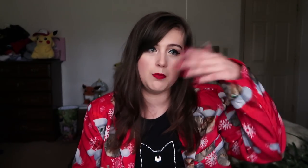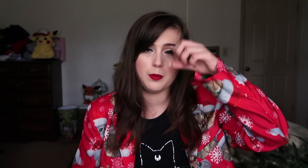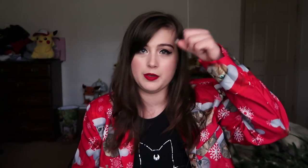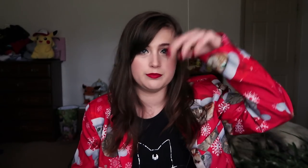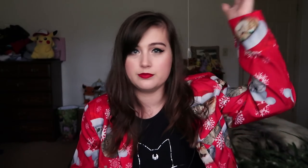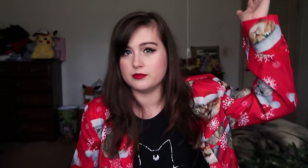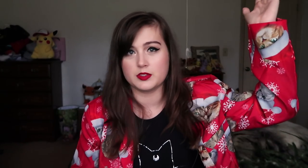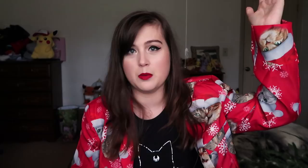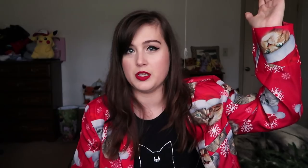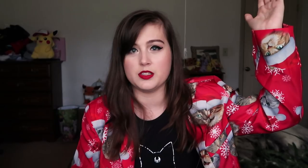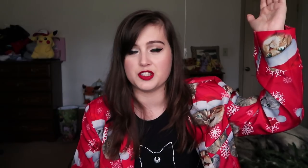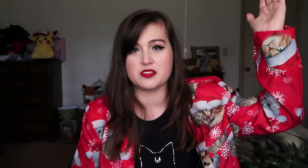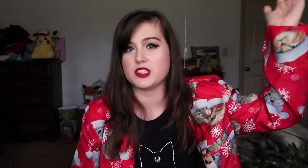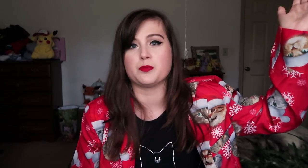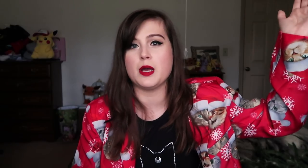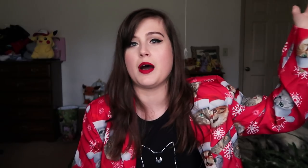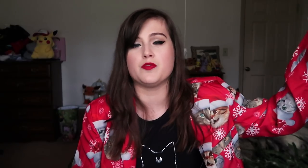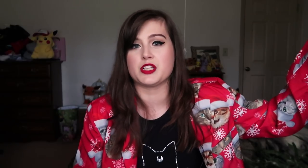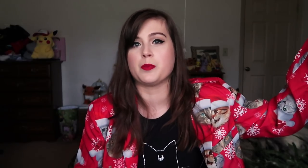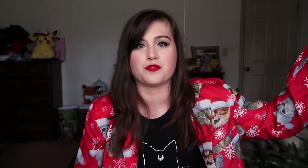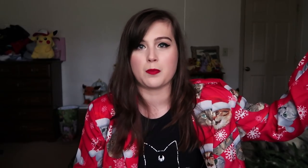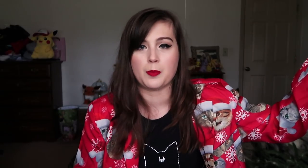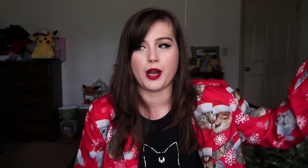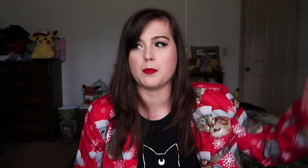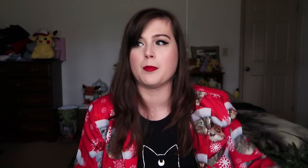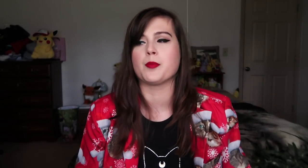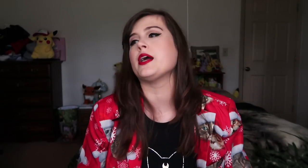it might be completely just...it might have disappeared from my brain and my memory.